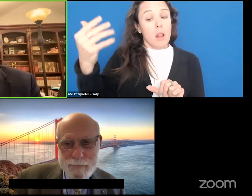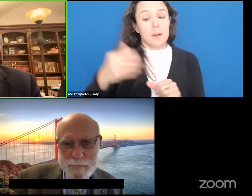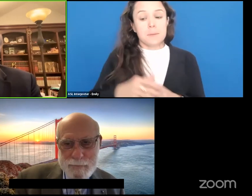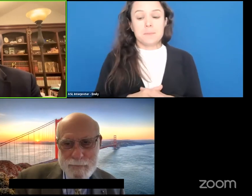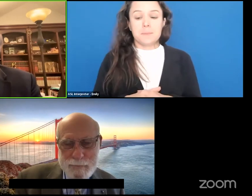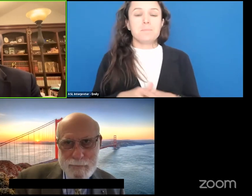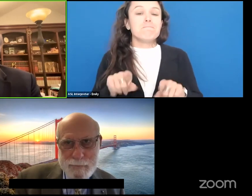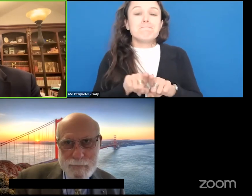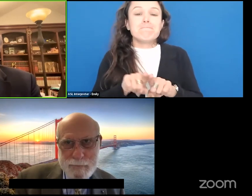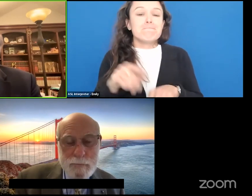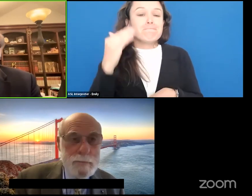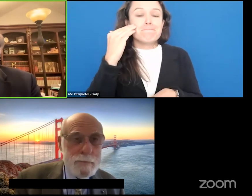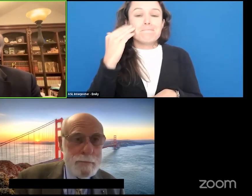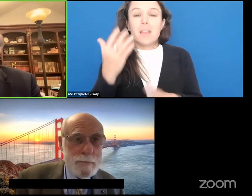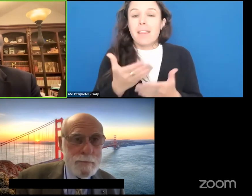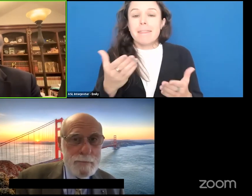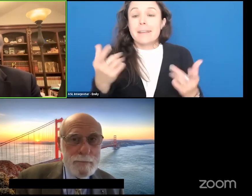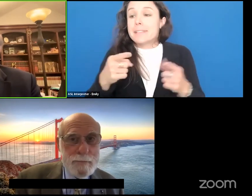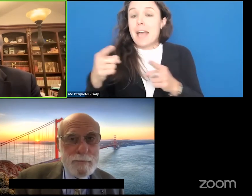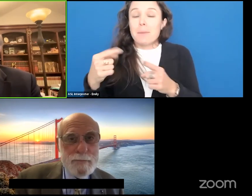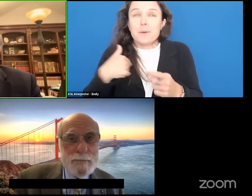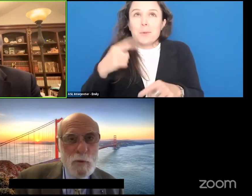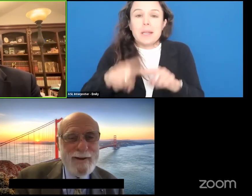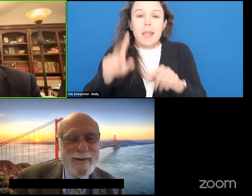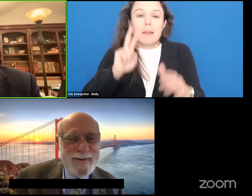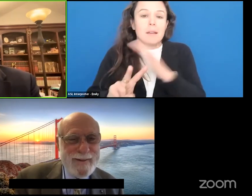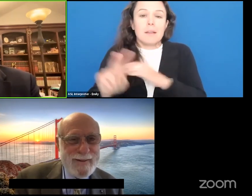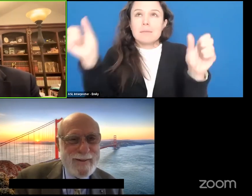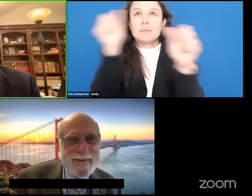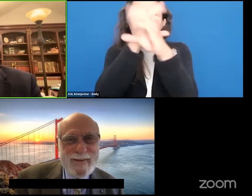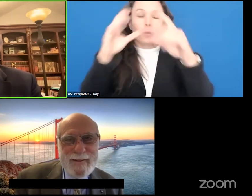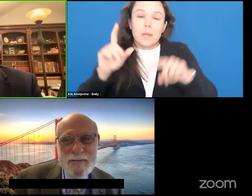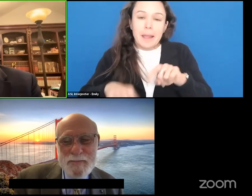that things are going to happen that we just don't have the imagination to handle today.